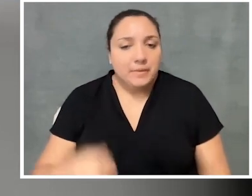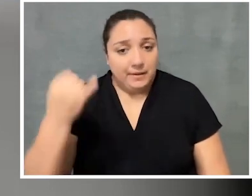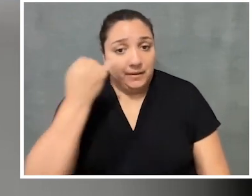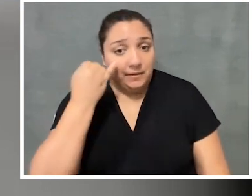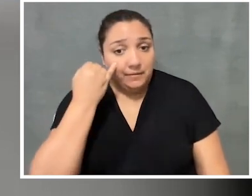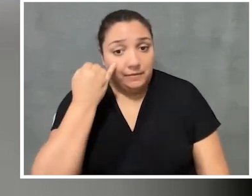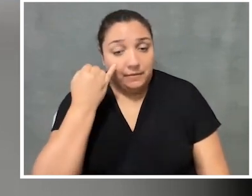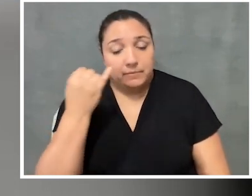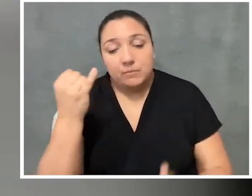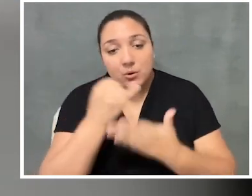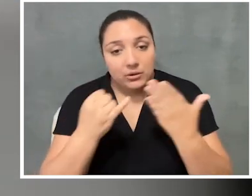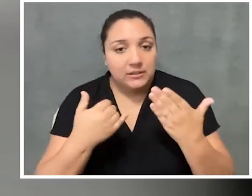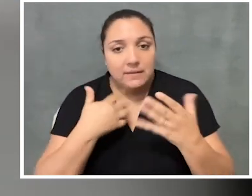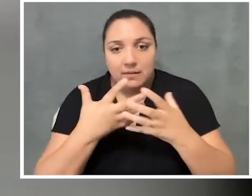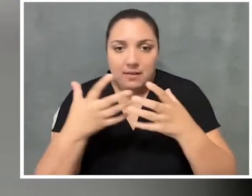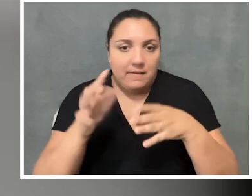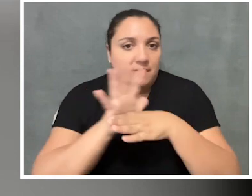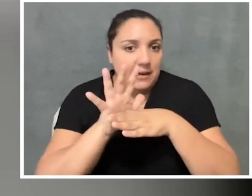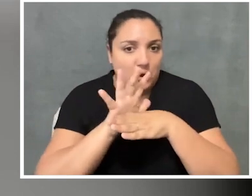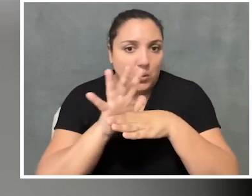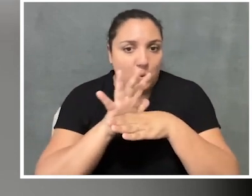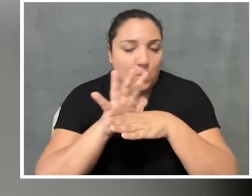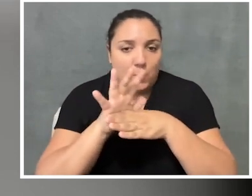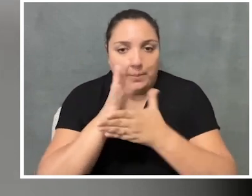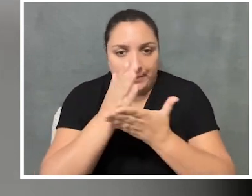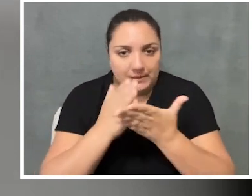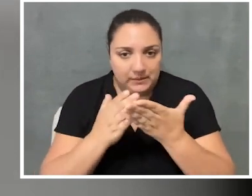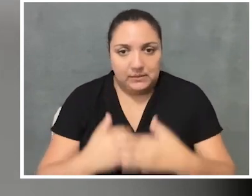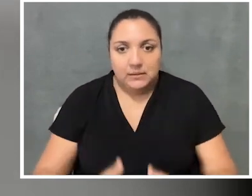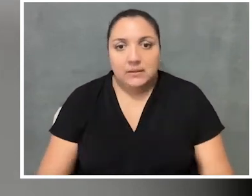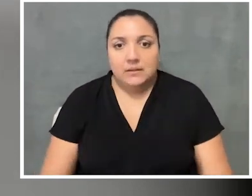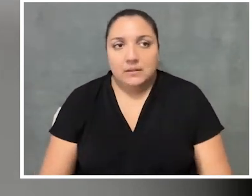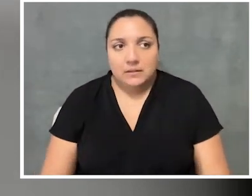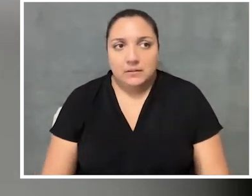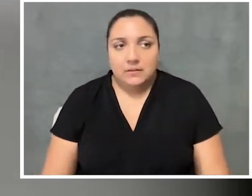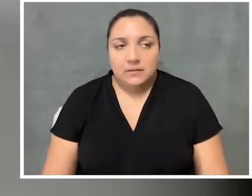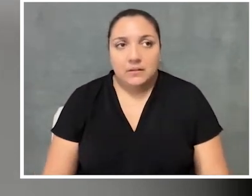who has a lot of video pieces that are going to be in exhibition,